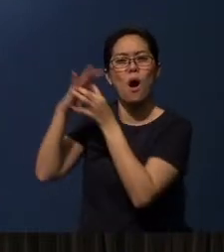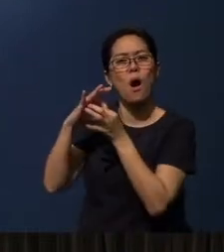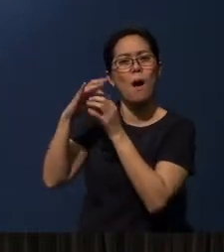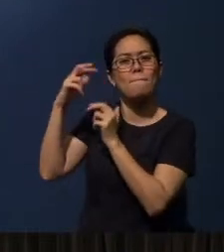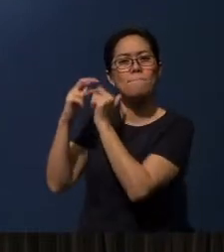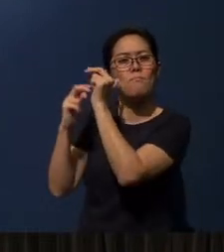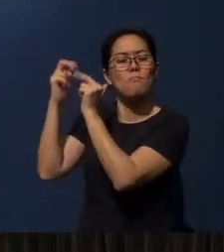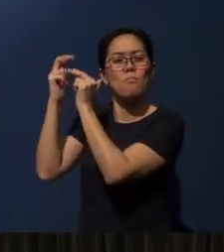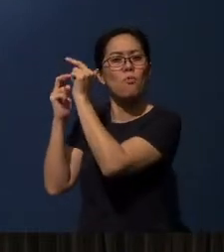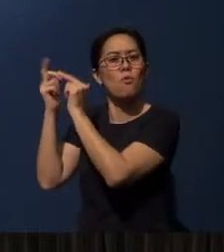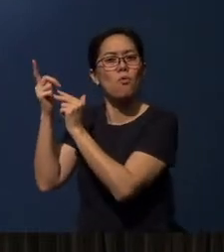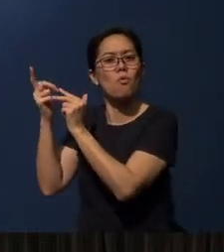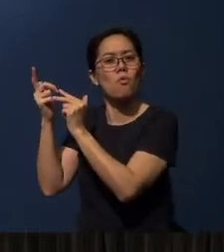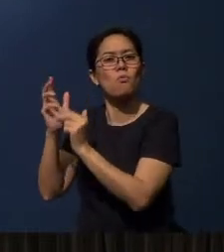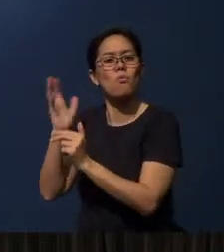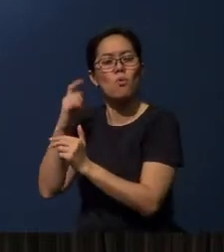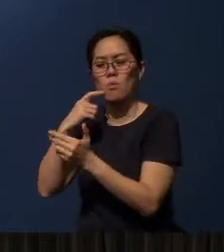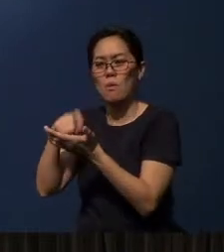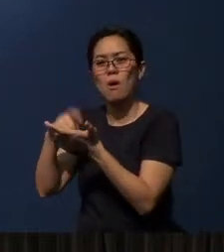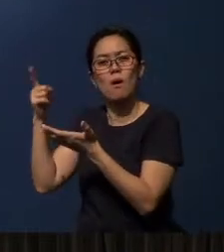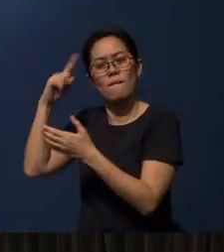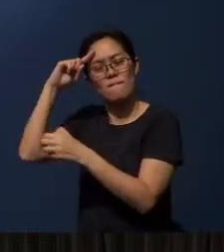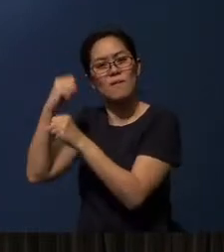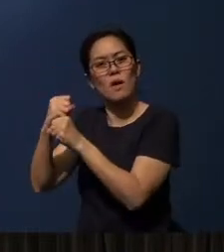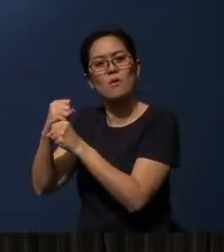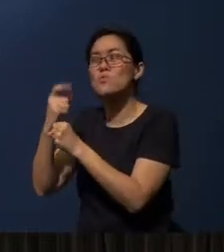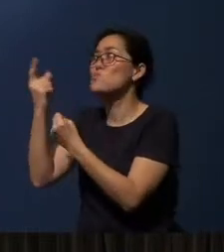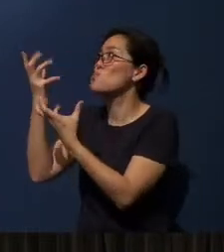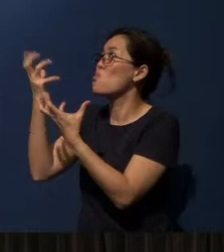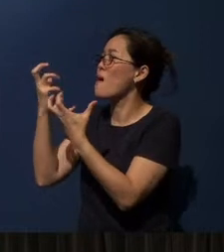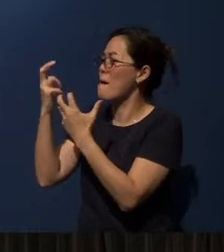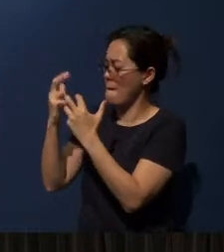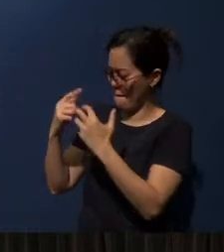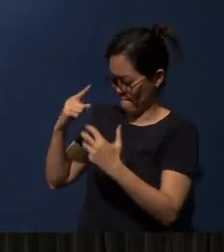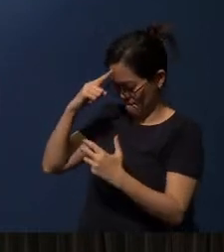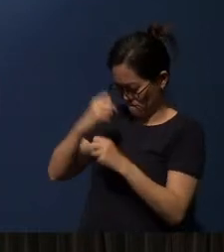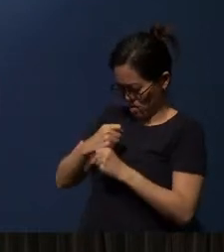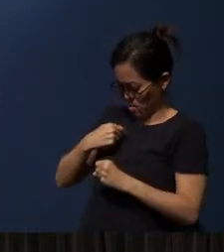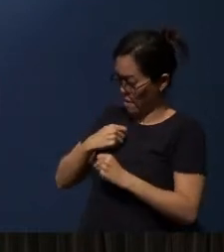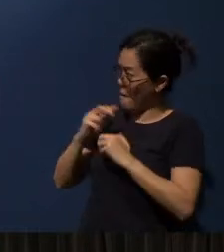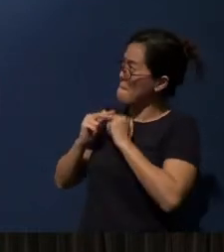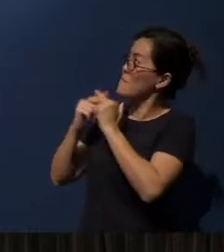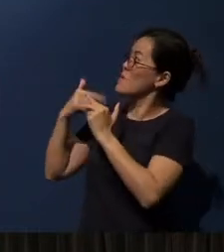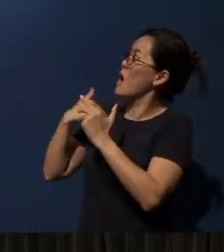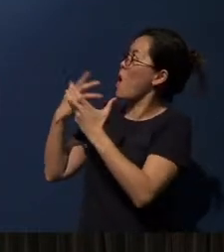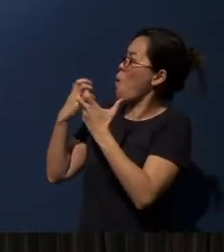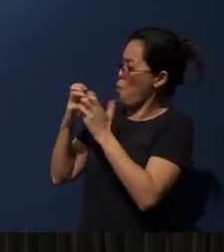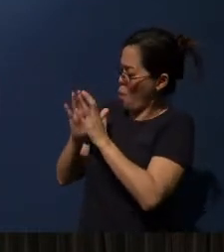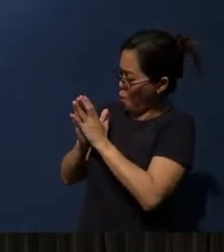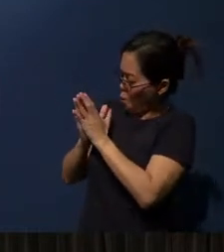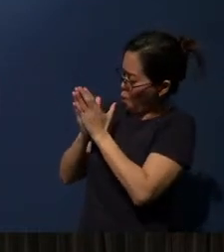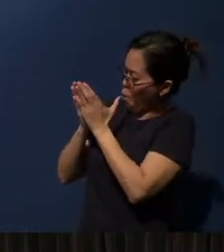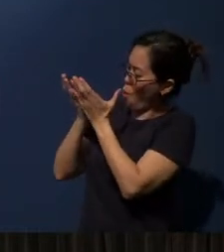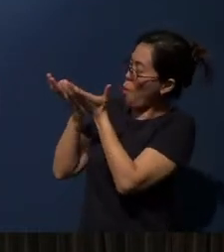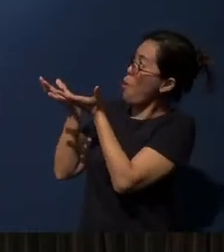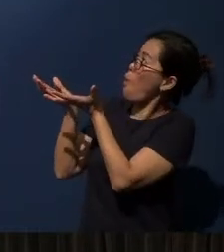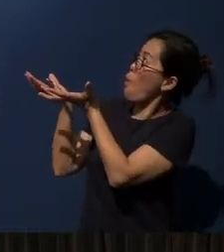that we've talked about just now or faith that “God, You want to build faith in me and I want to open and receive You.